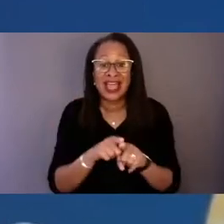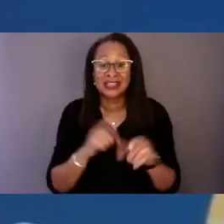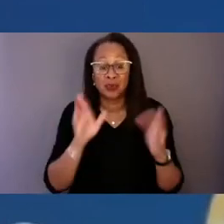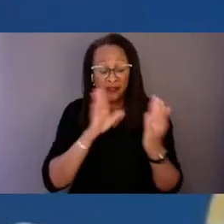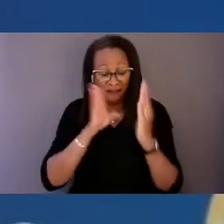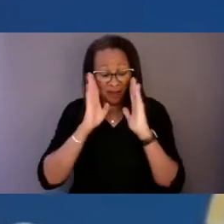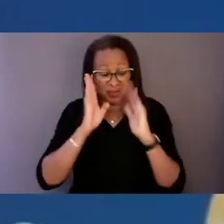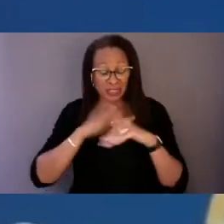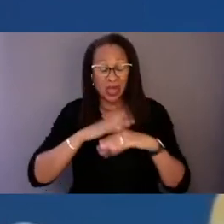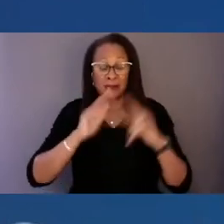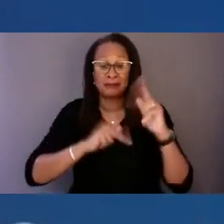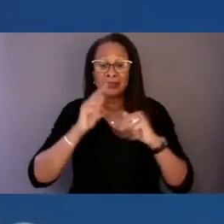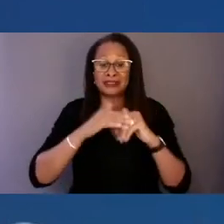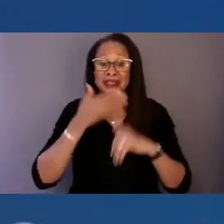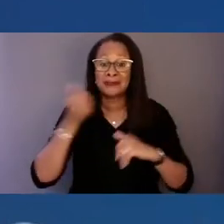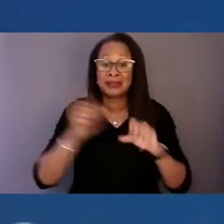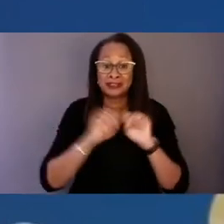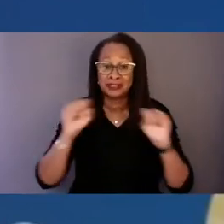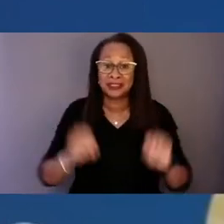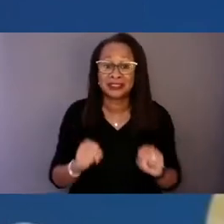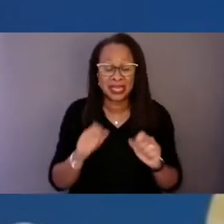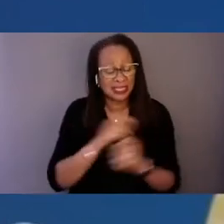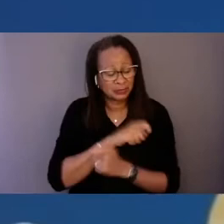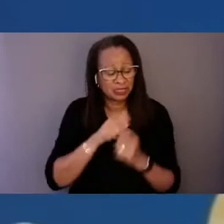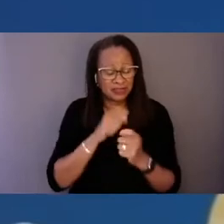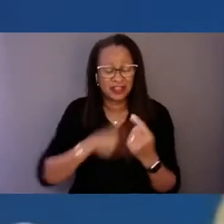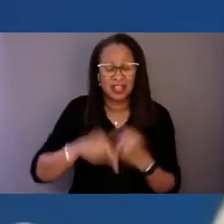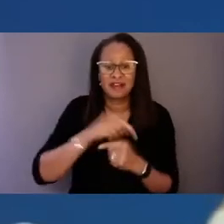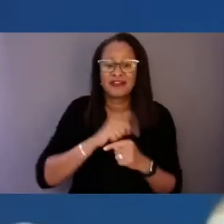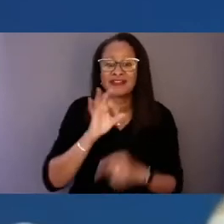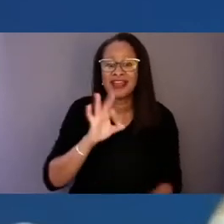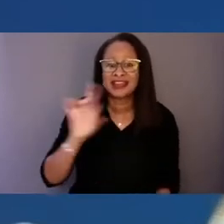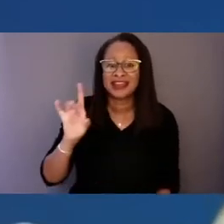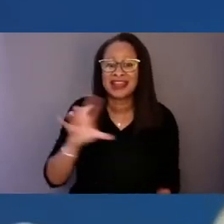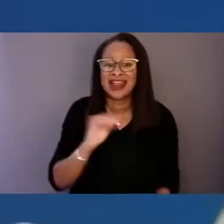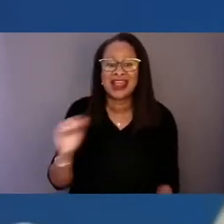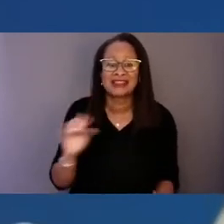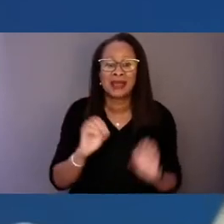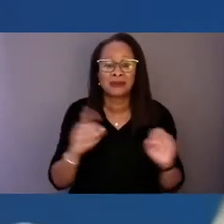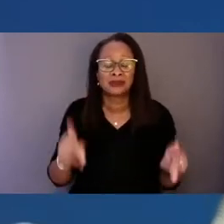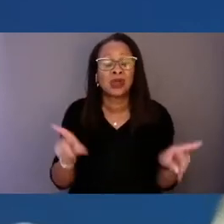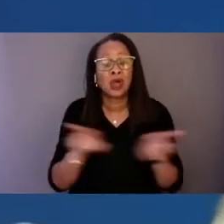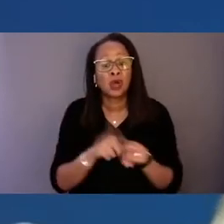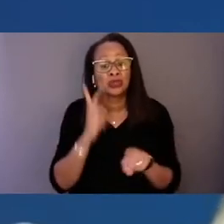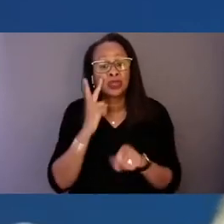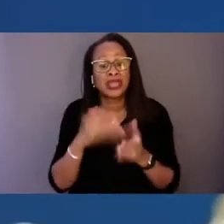particularly around 988 and this opportunity, we're also looking at ways that we can connect more people to care.